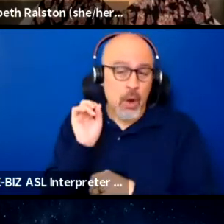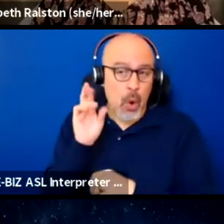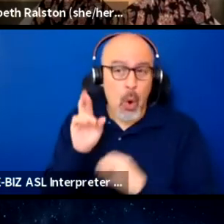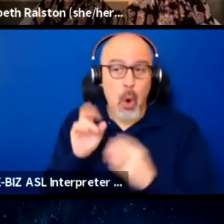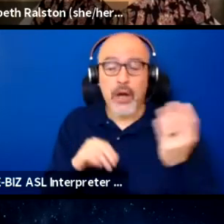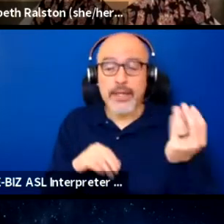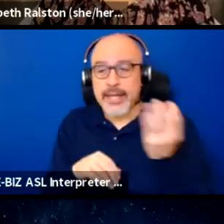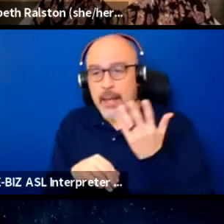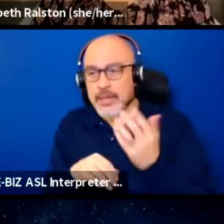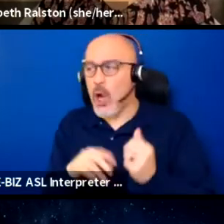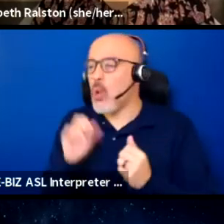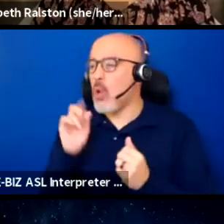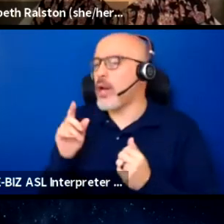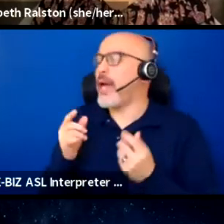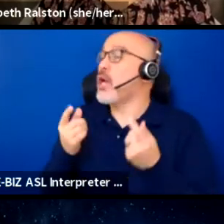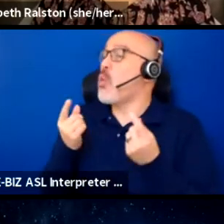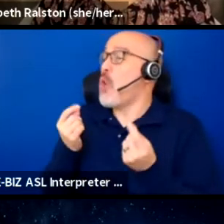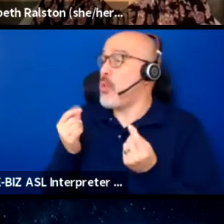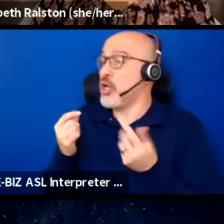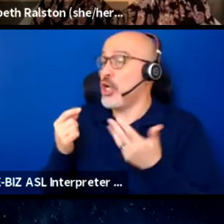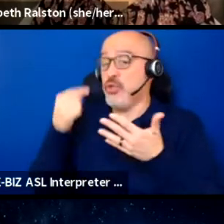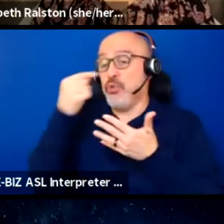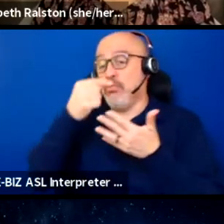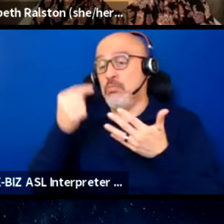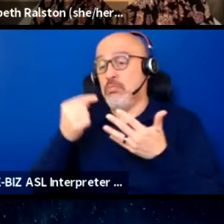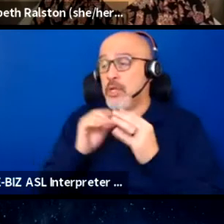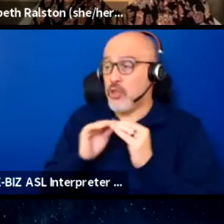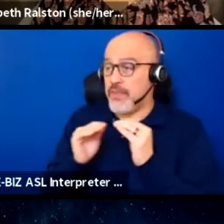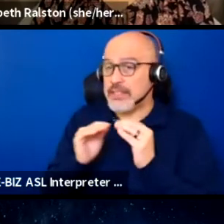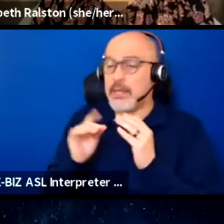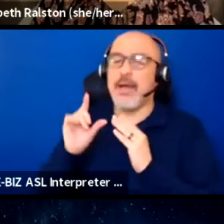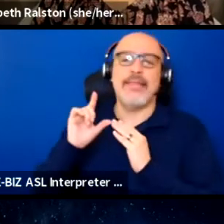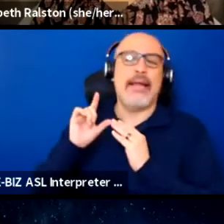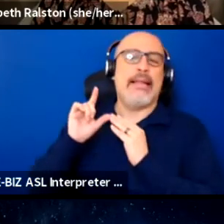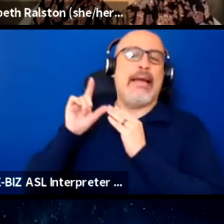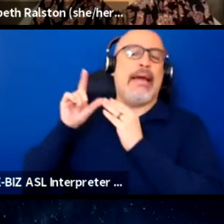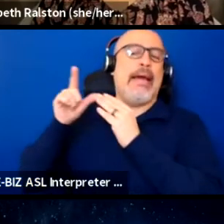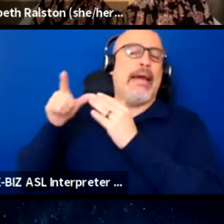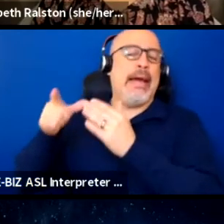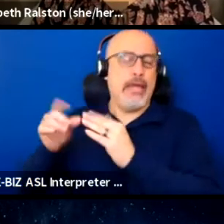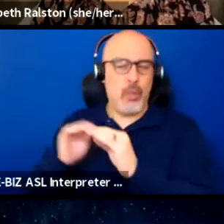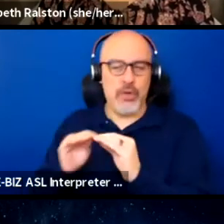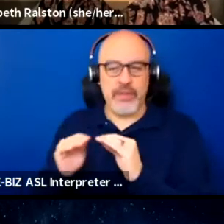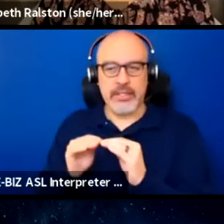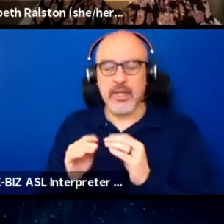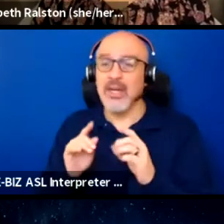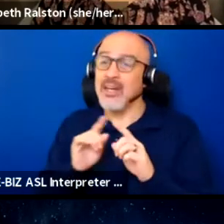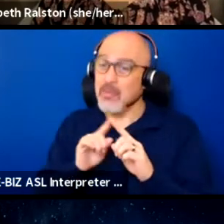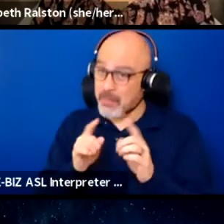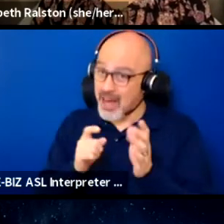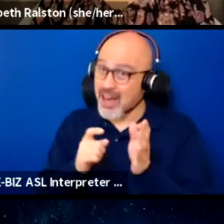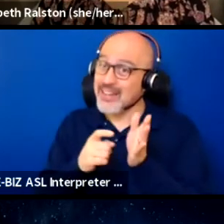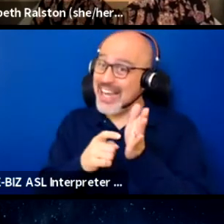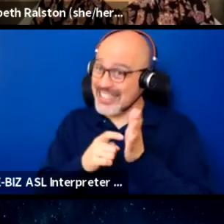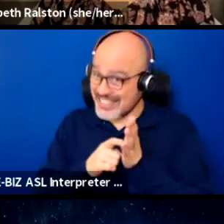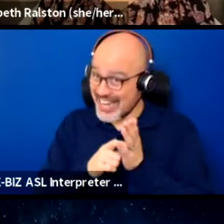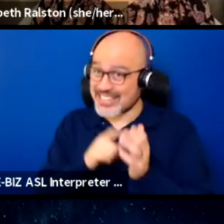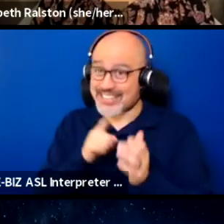here's what we're gonna do in order to fix them, and then eventually they get fixed, but it does take, you know, standing up for yourself